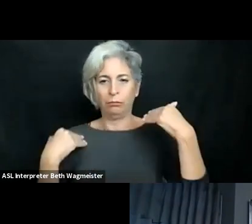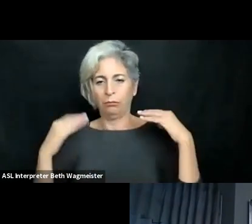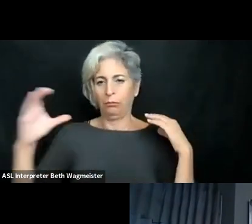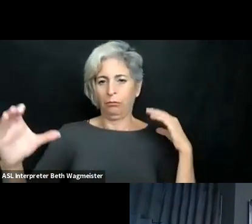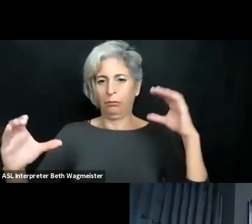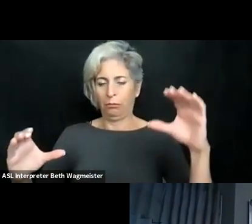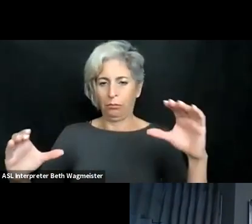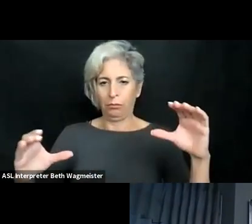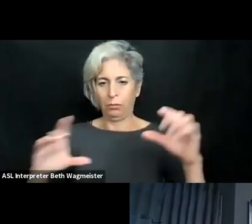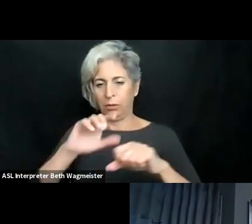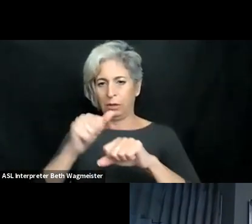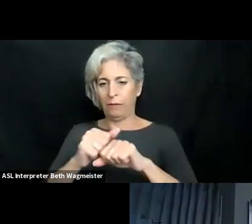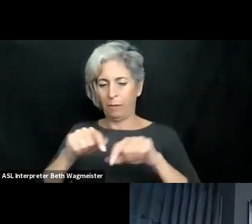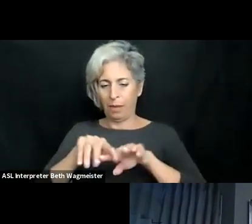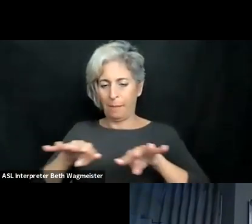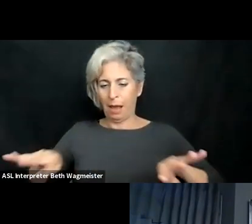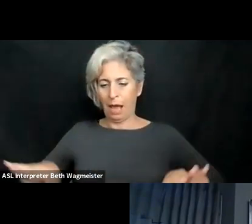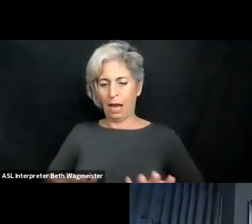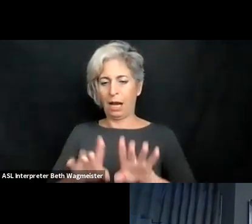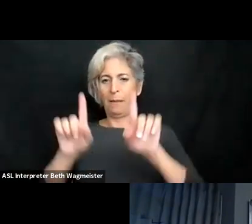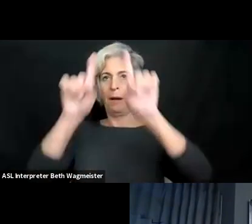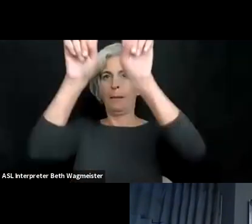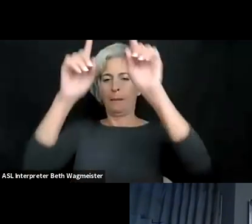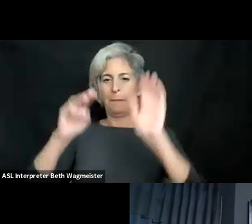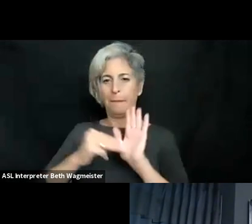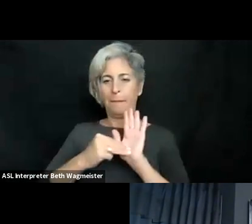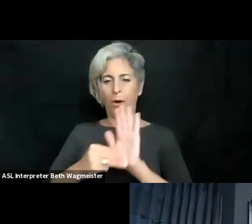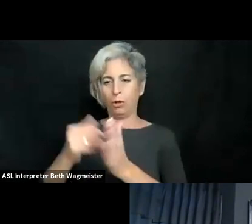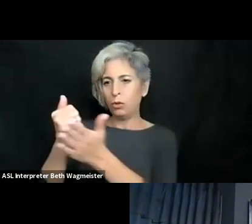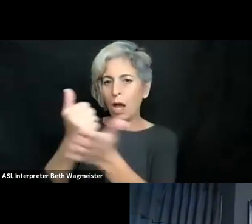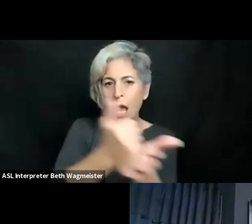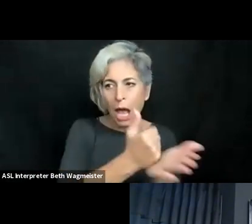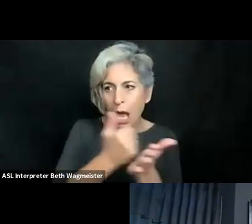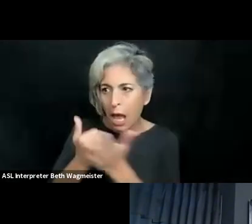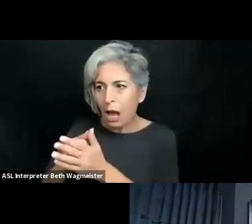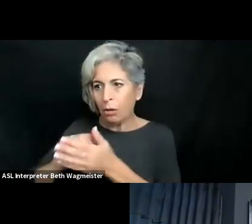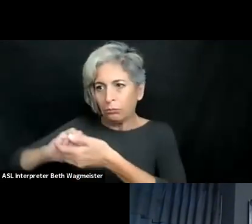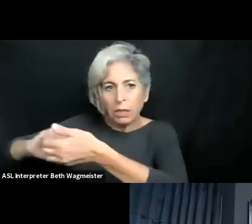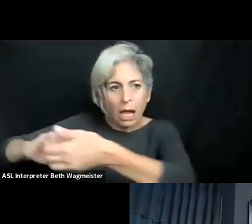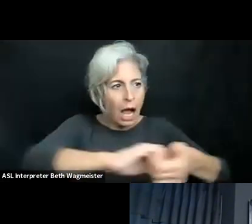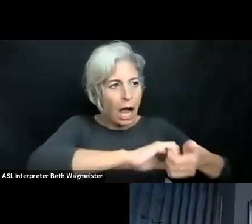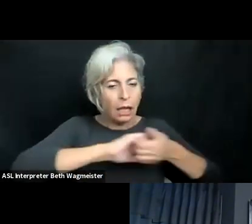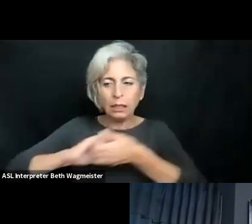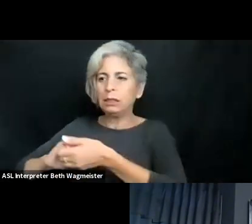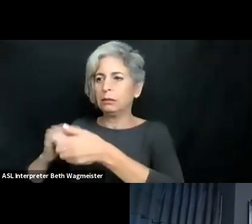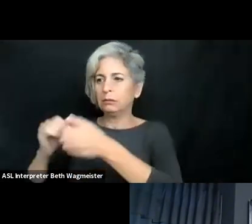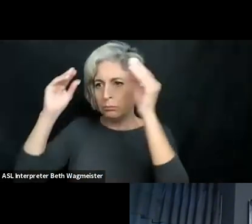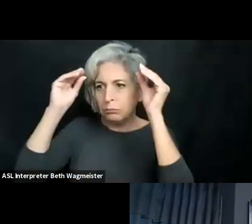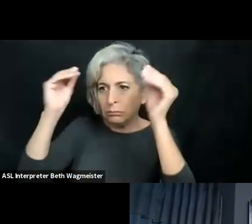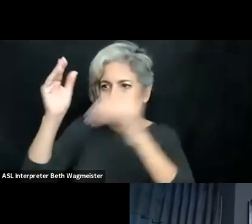150 lecturers only. And so we really -- on this case we need to build a bottom-up mostly,